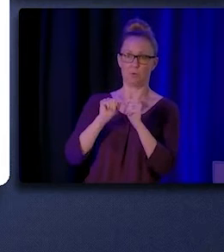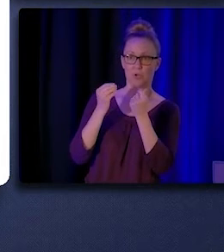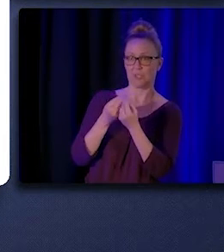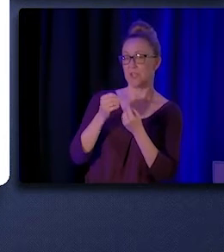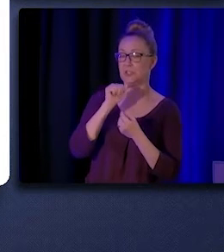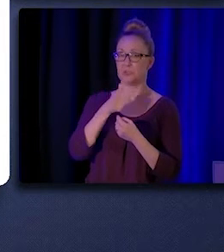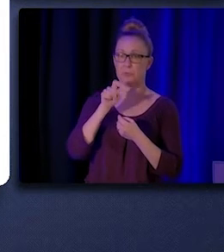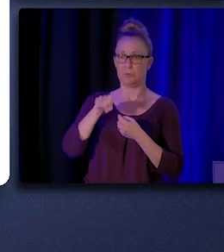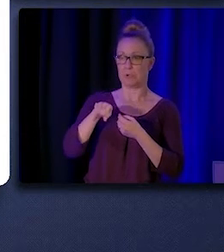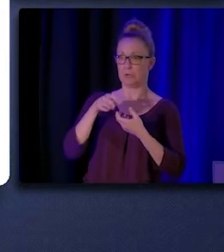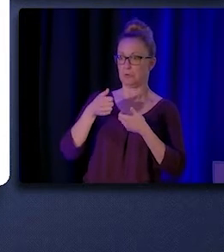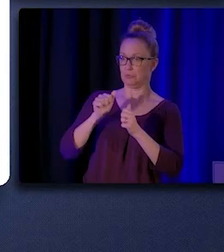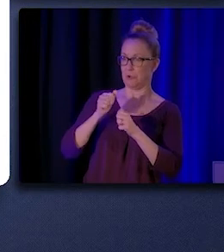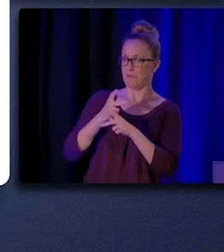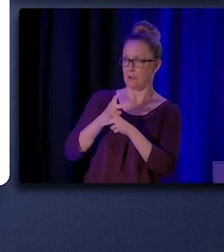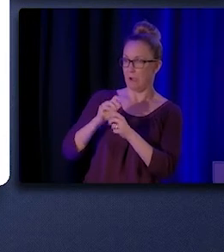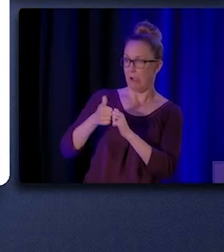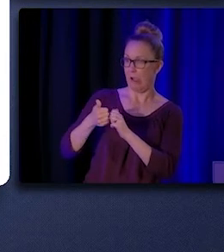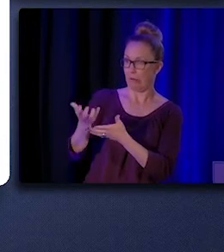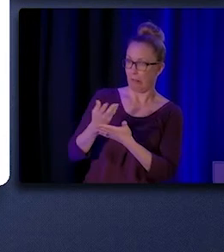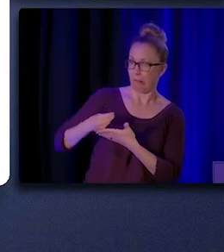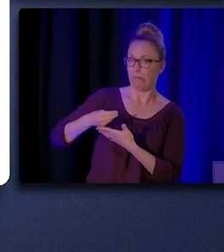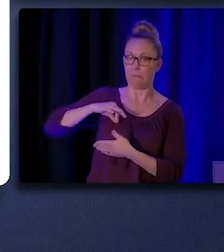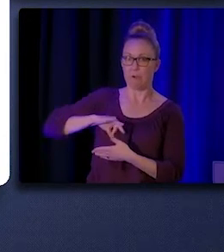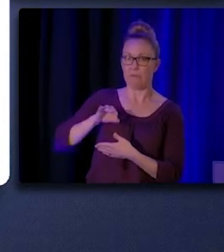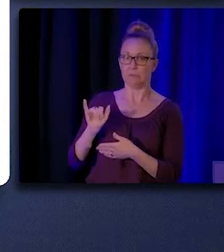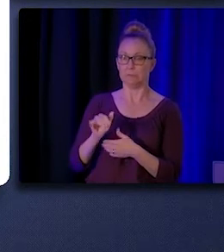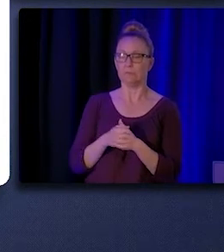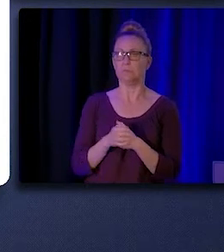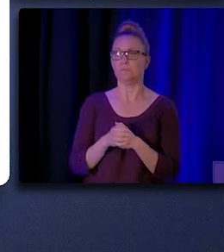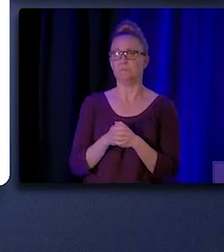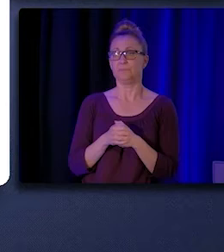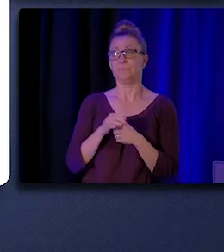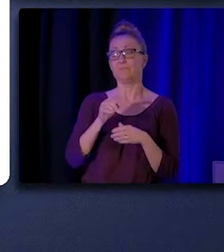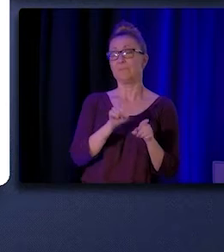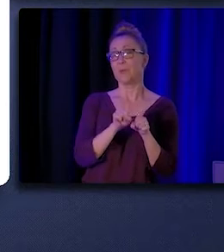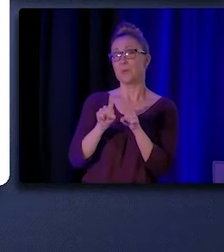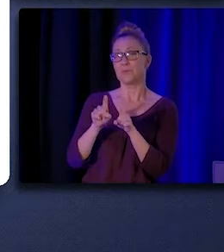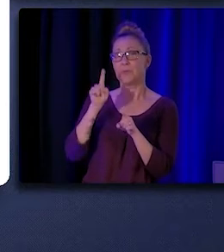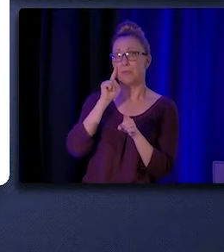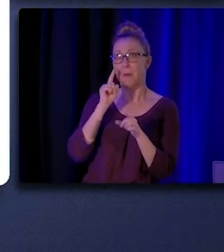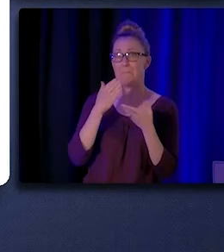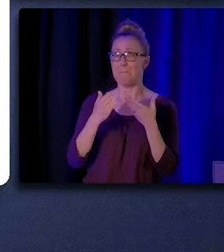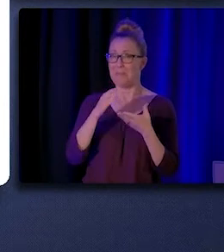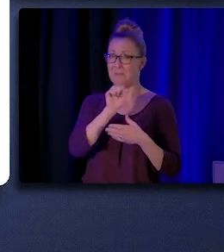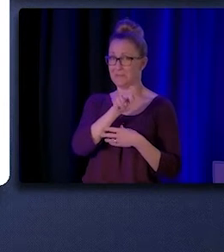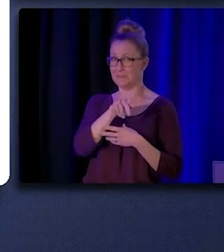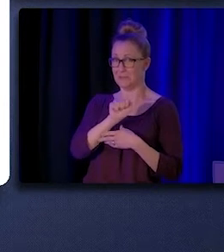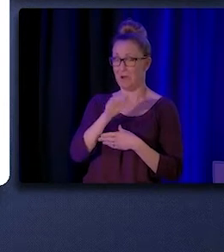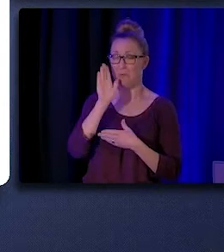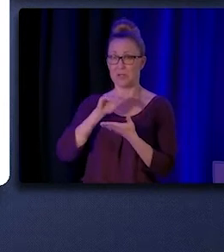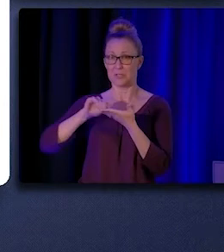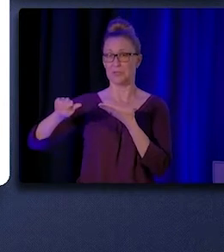Others feared that the SPA could potentially over medicalize the profession by excluding CHW/Ps who do not work in a clinical setting,